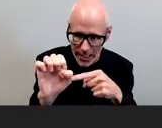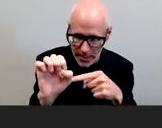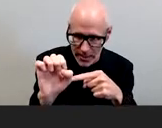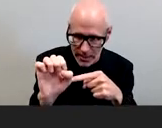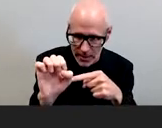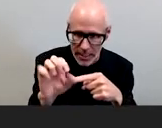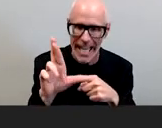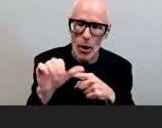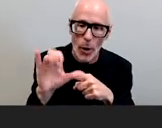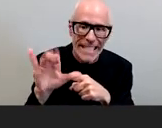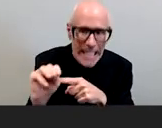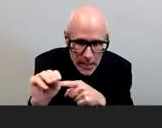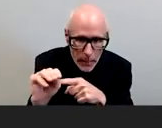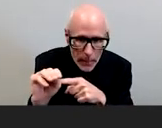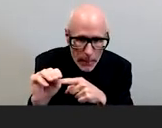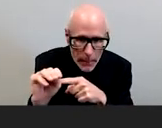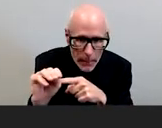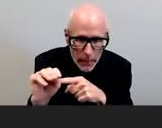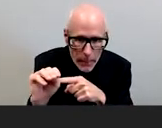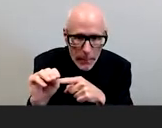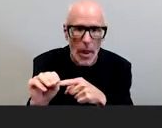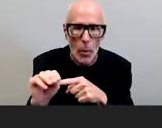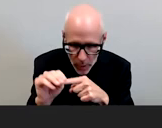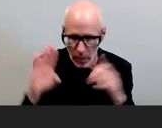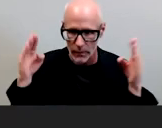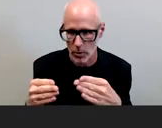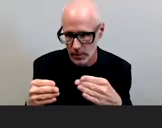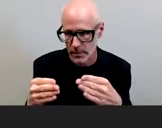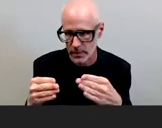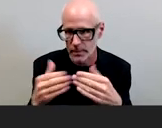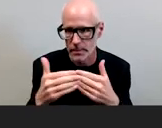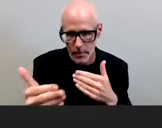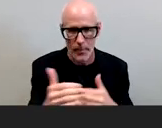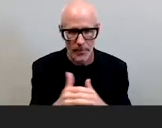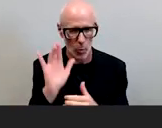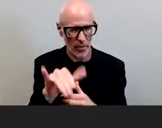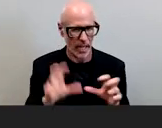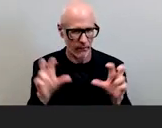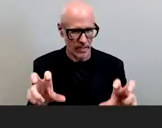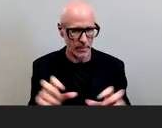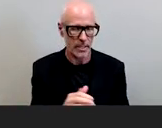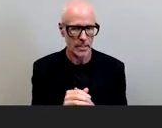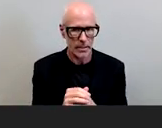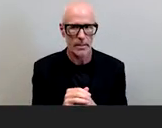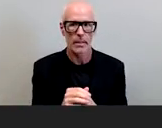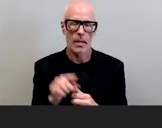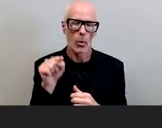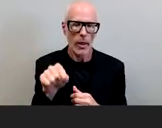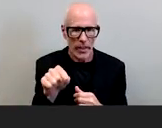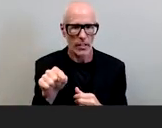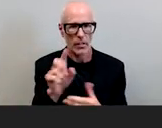racism that we're taking on with this project with this investment with this uh journey that we're